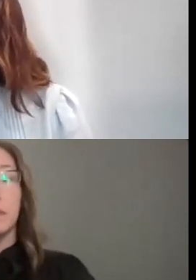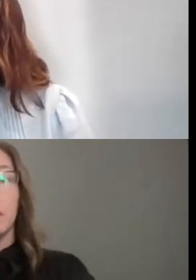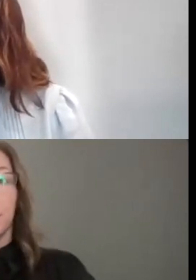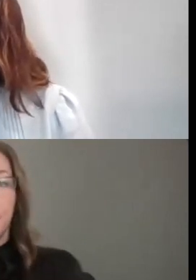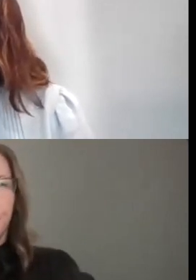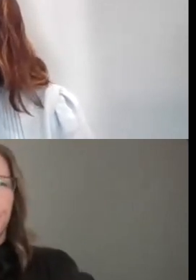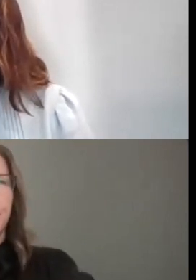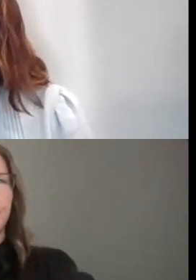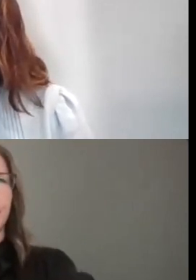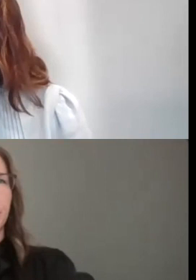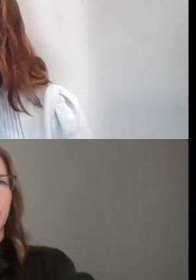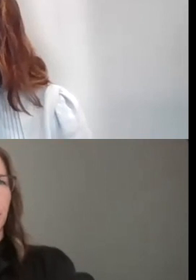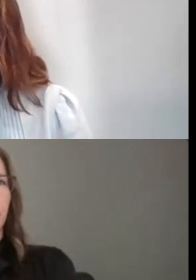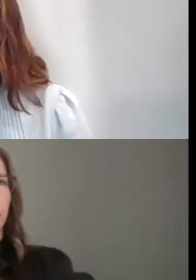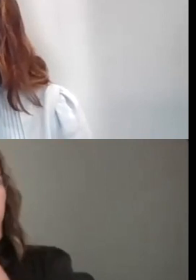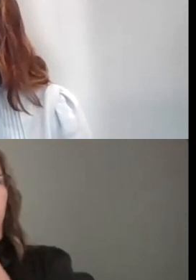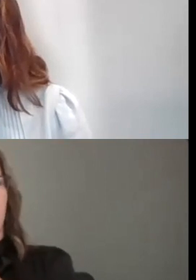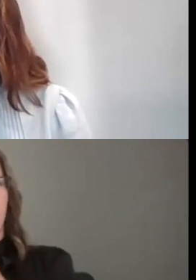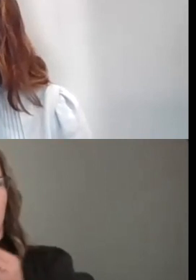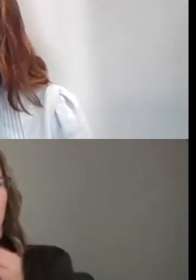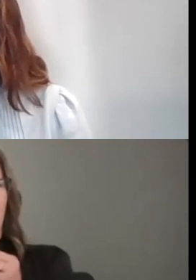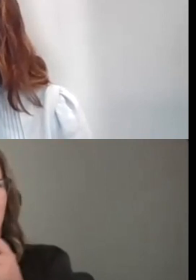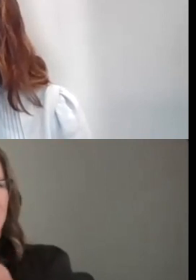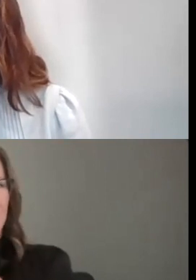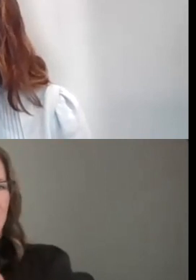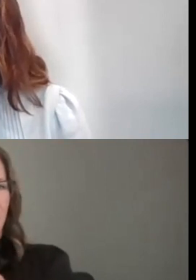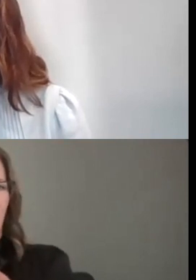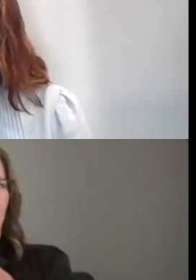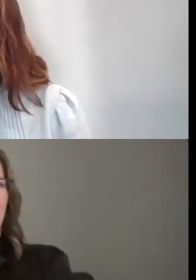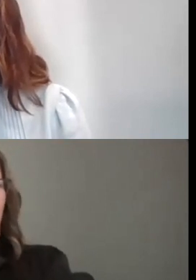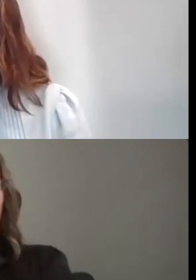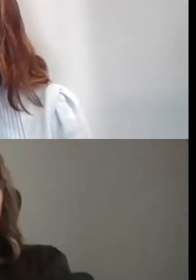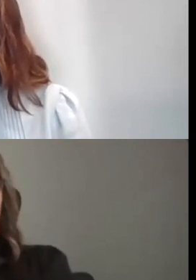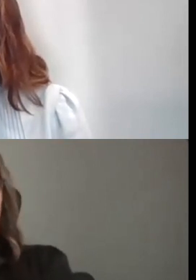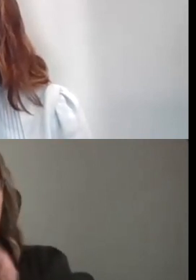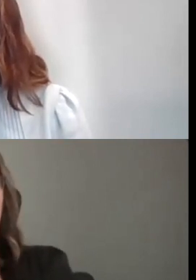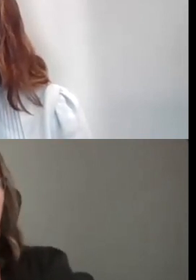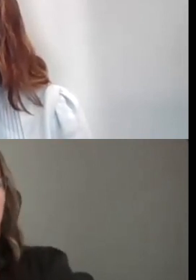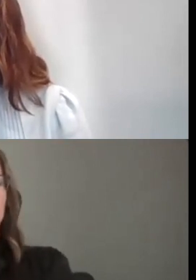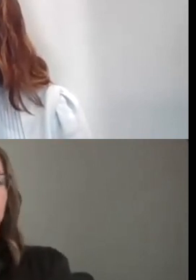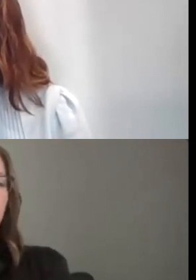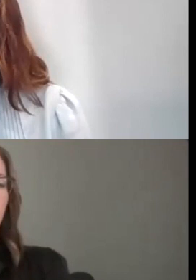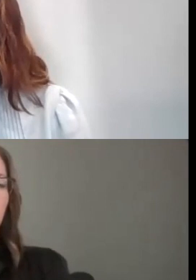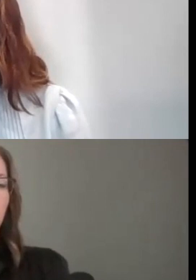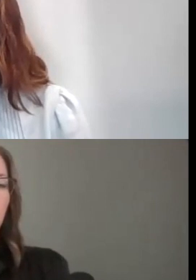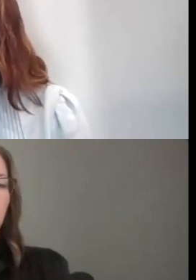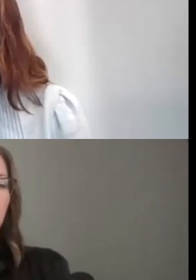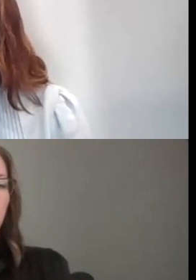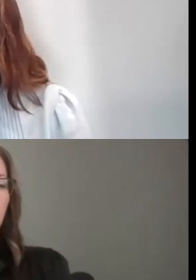I GUESS I WANTED TO ADD A COUPLE MORE SPECIFIC THINGS ABOUT THE WORK SAMPLES, LIKE WE IF